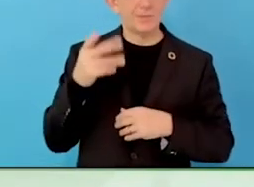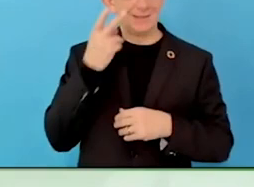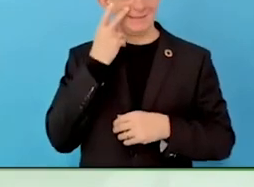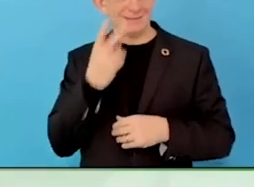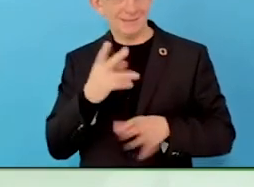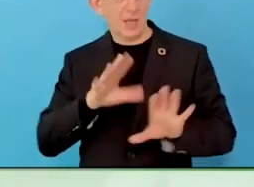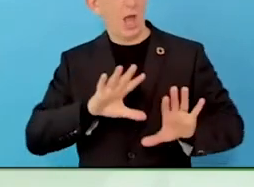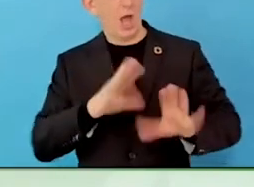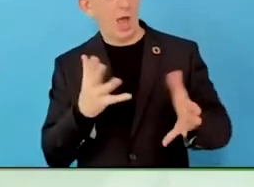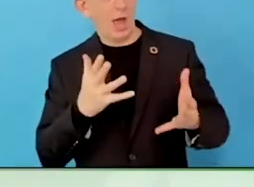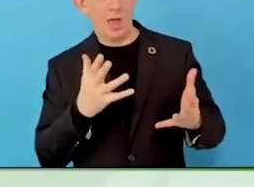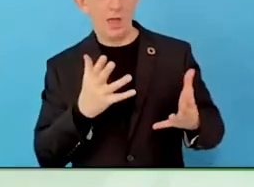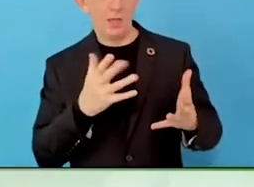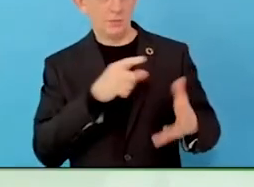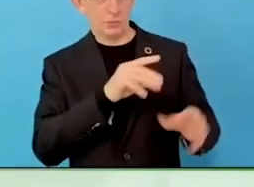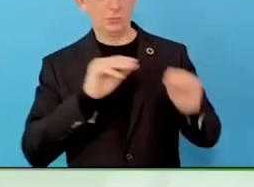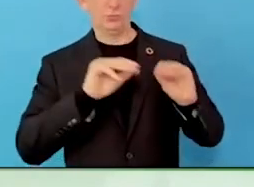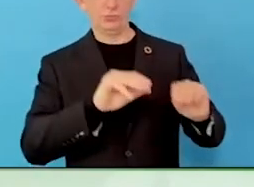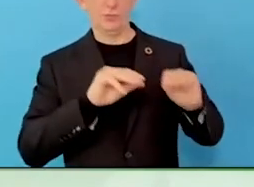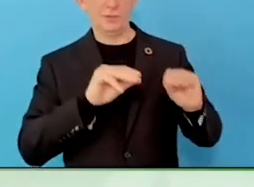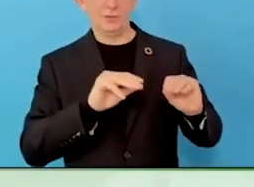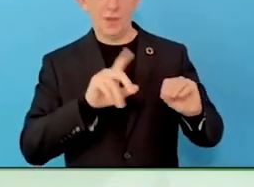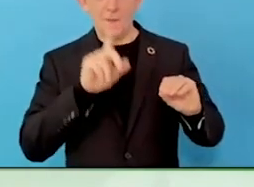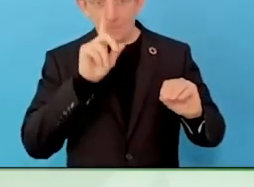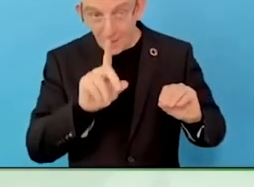it is the job, economic empowerment that matters at the end.